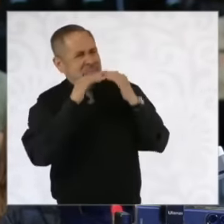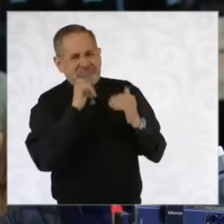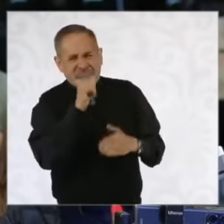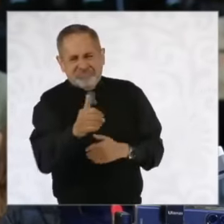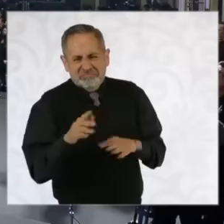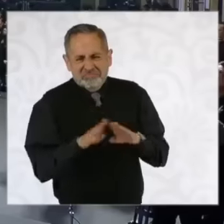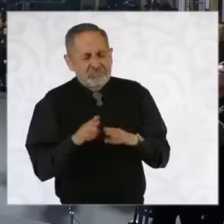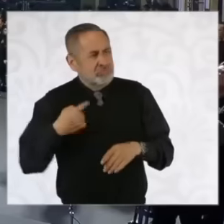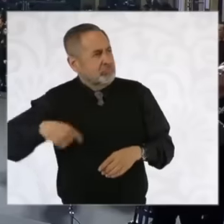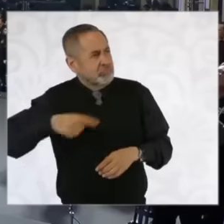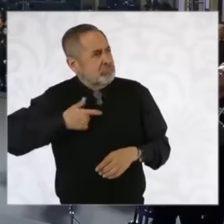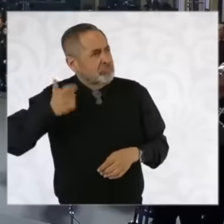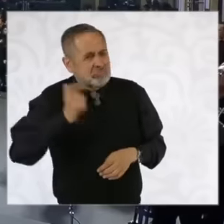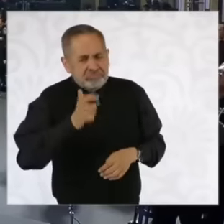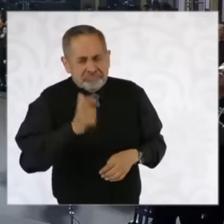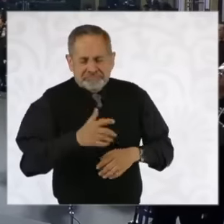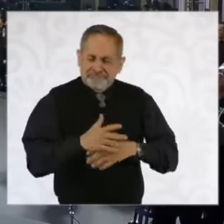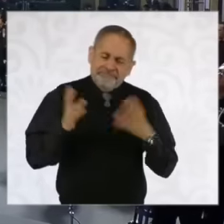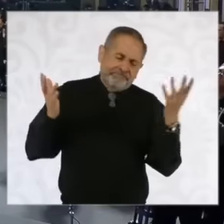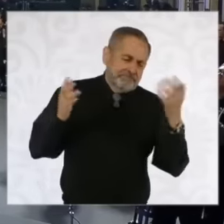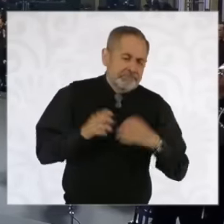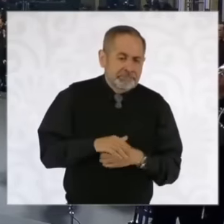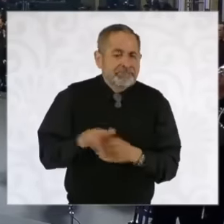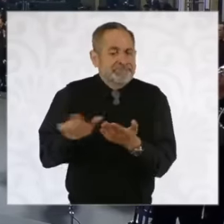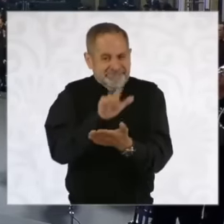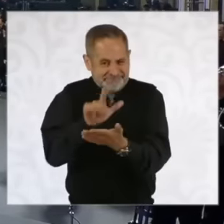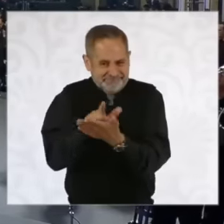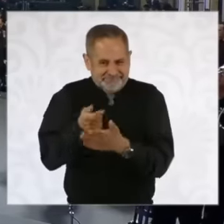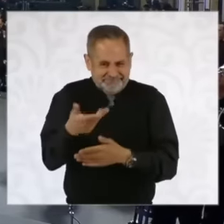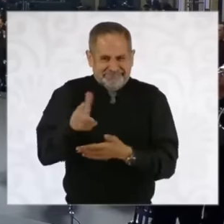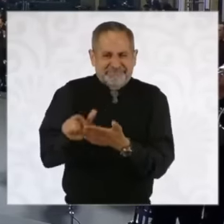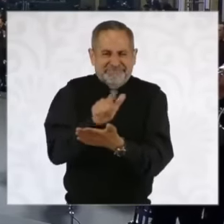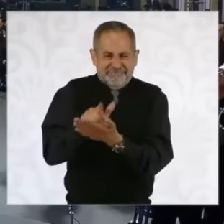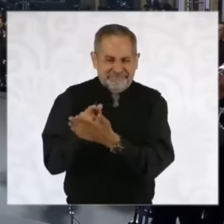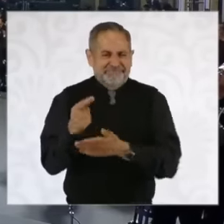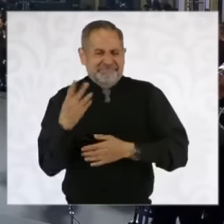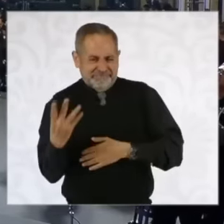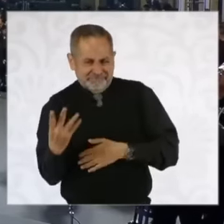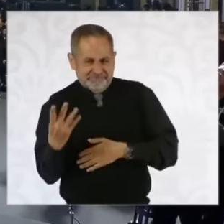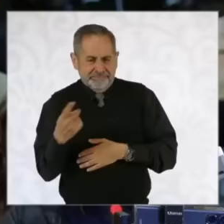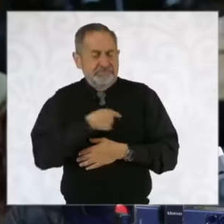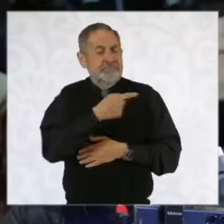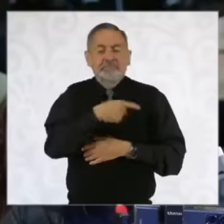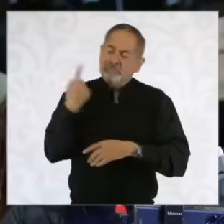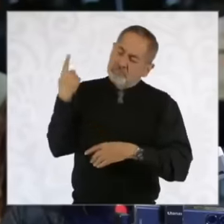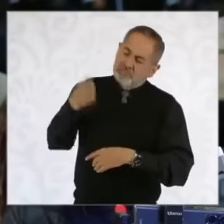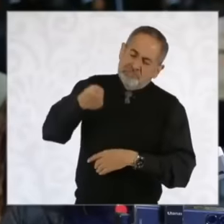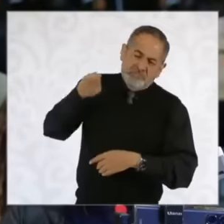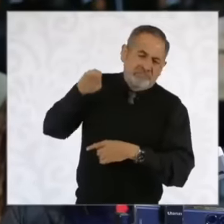quota model on us, law four, so-called, which was imposed at the time by Malian governor